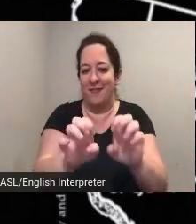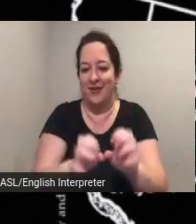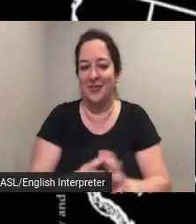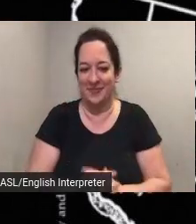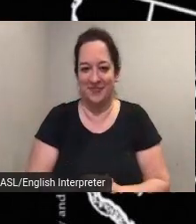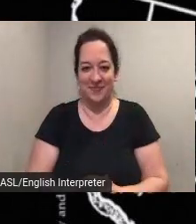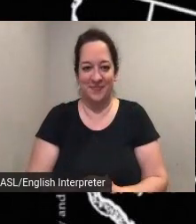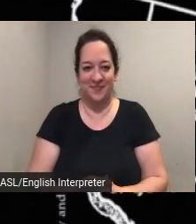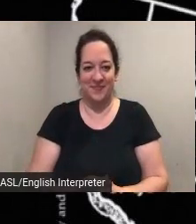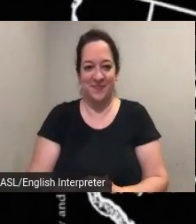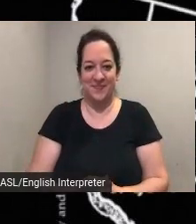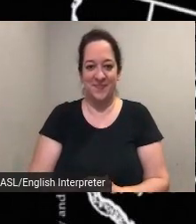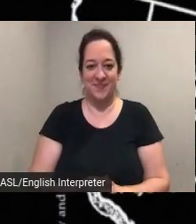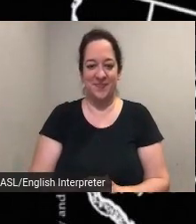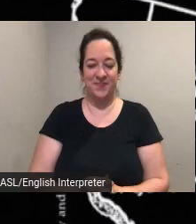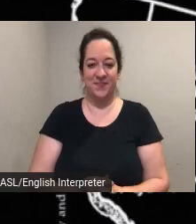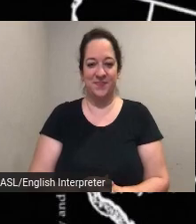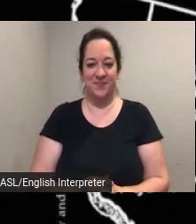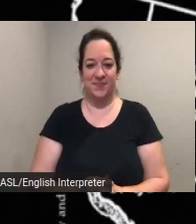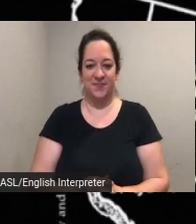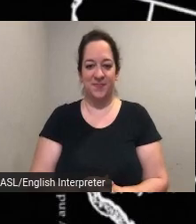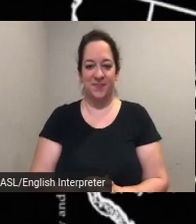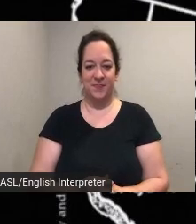effort